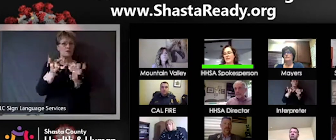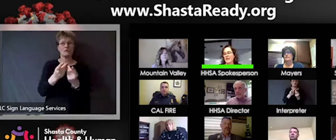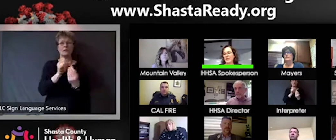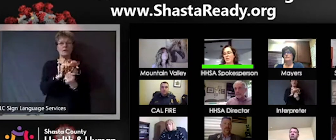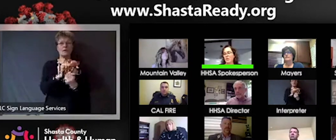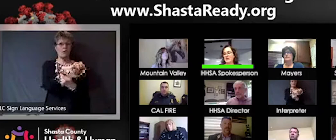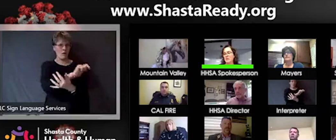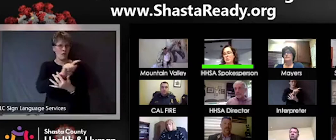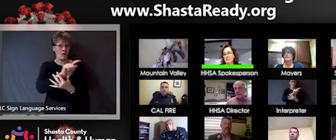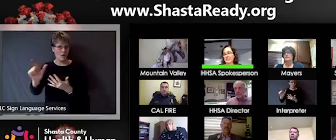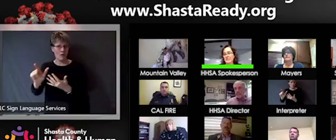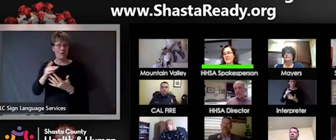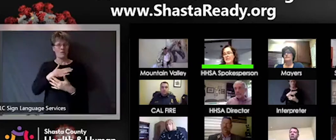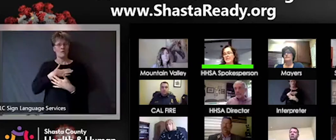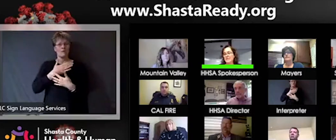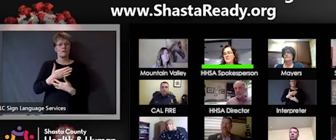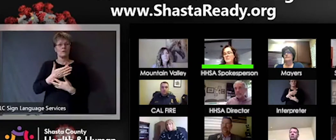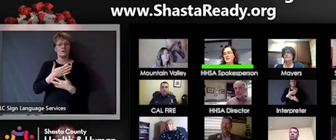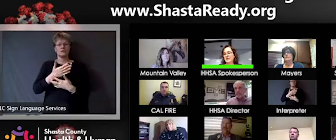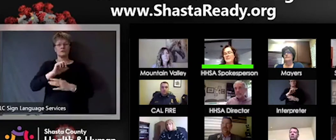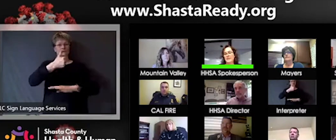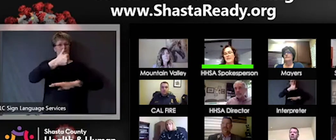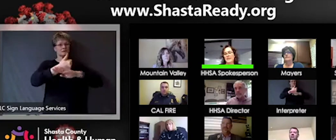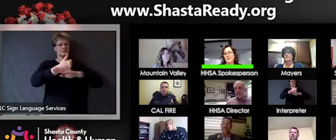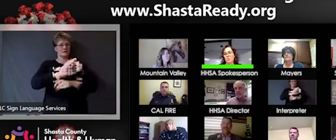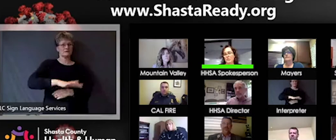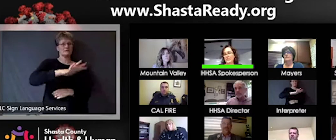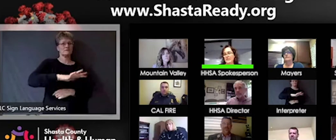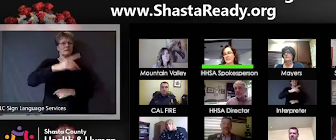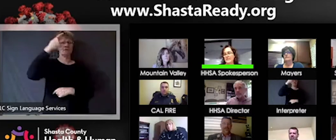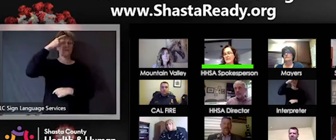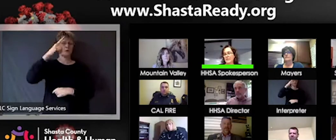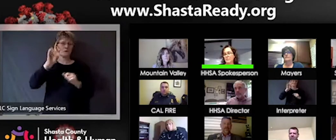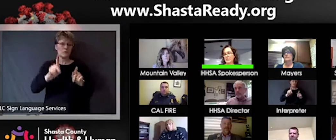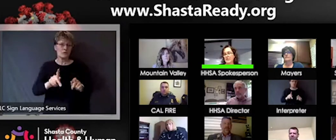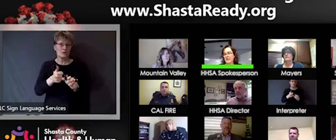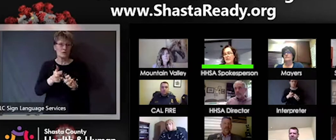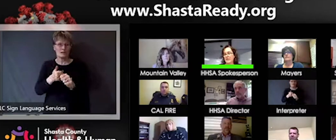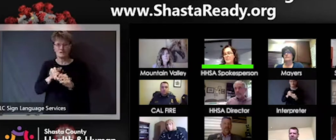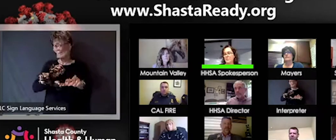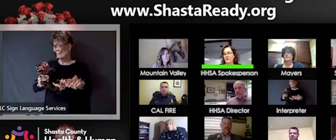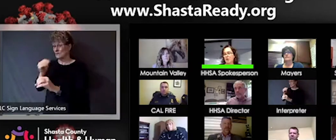event that a homeless person needs to be isolated or quarantined, that would be an